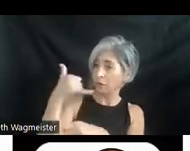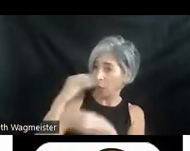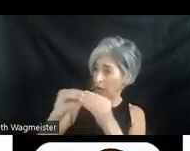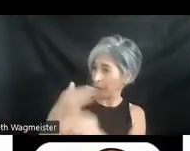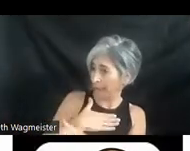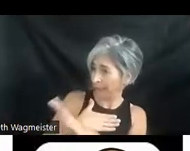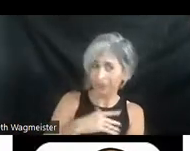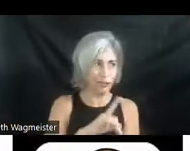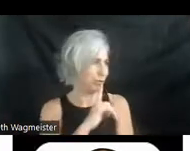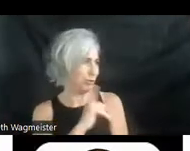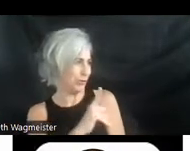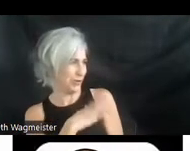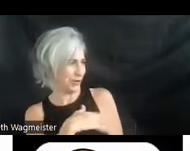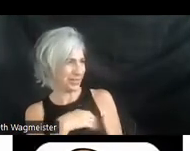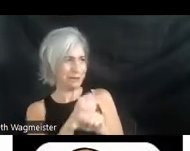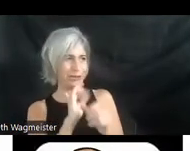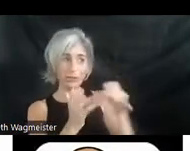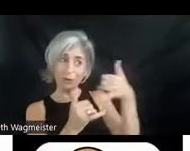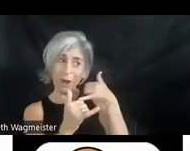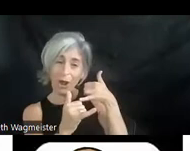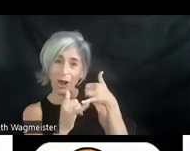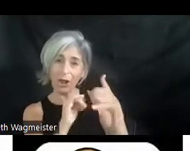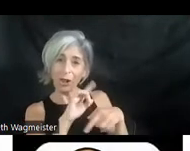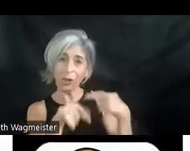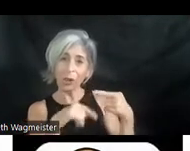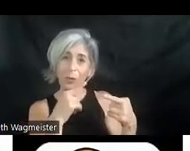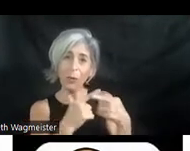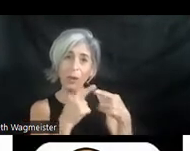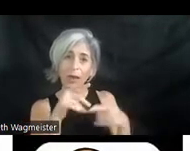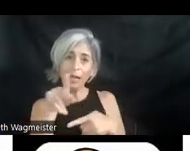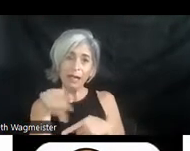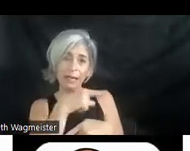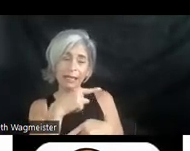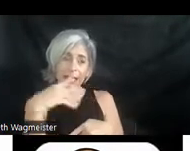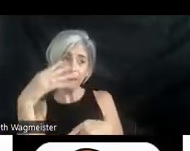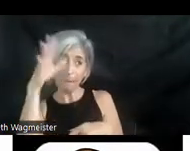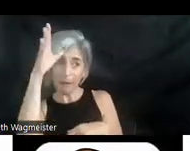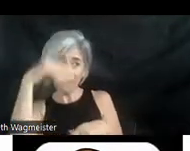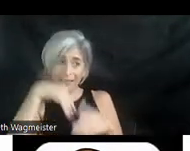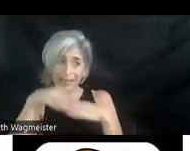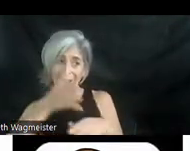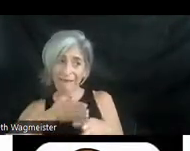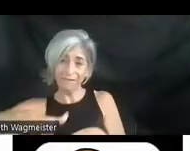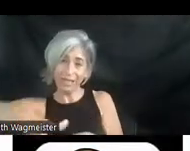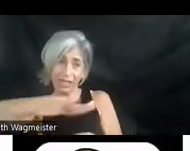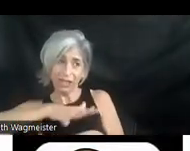Sure just make sure you call when pa is out in the field. Farmer's daughter? >> That's right sugar glaze.